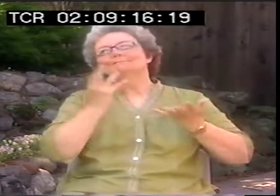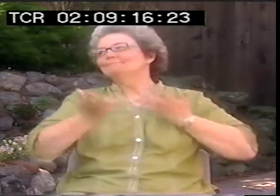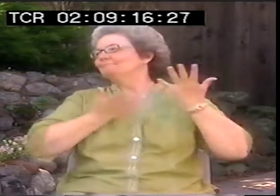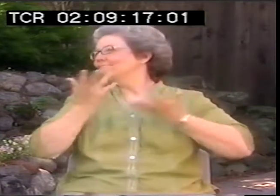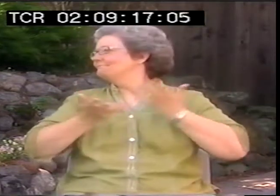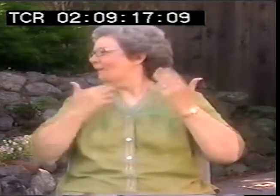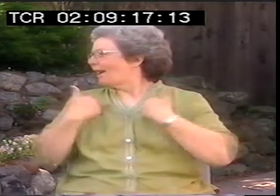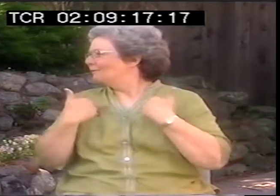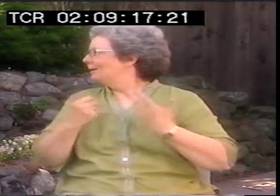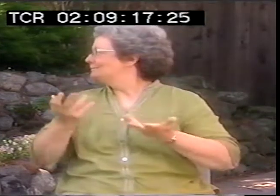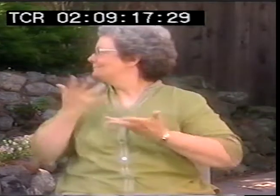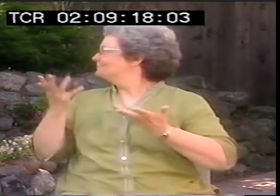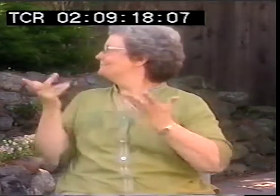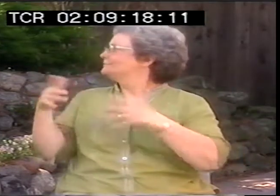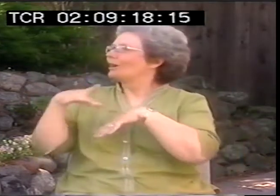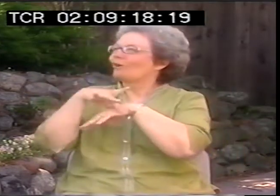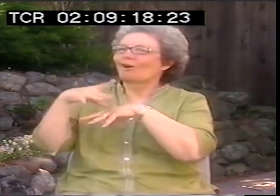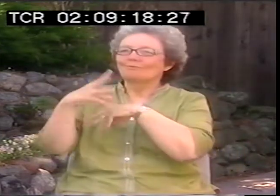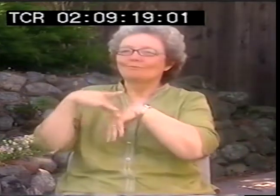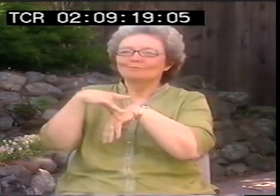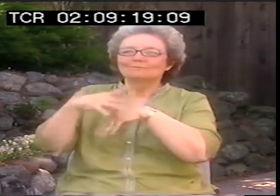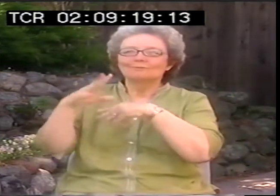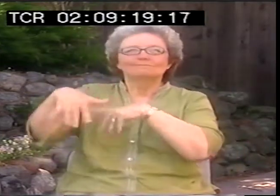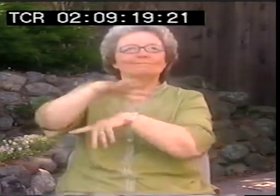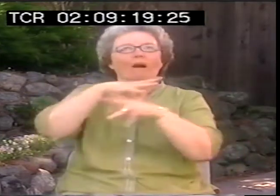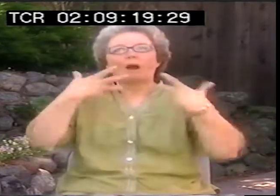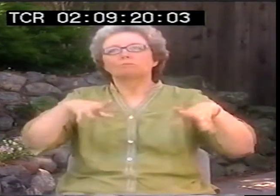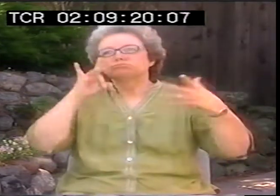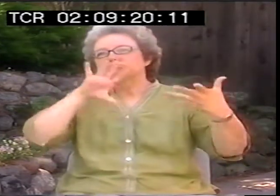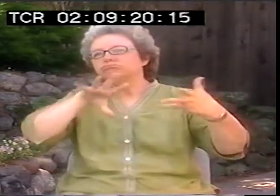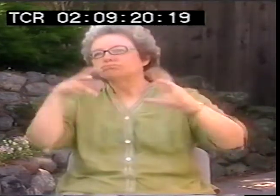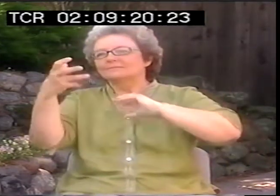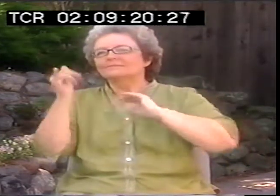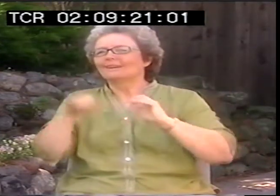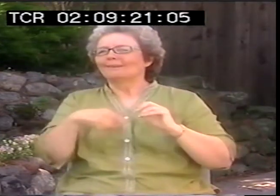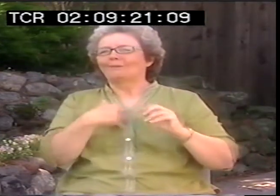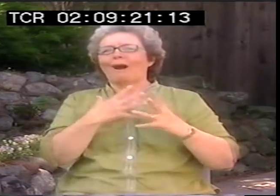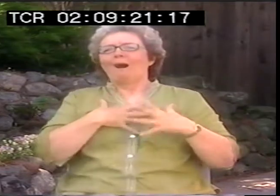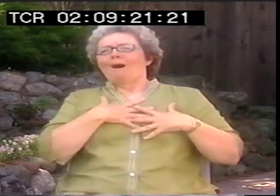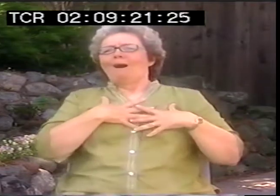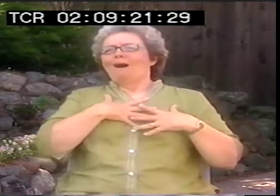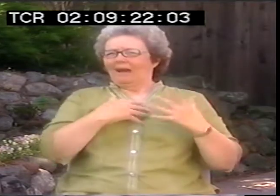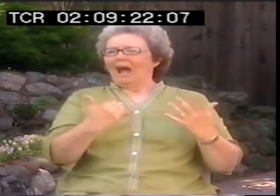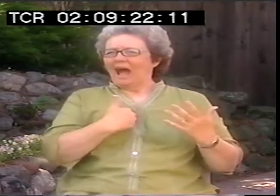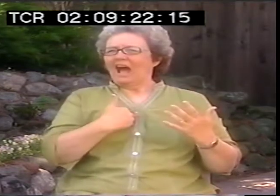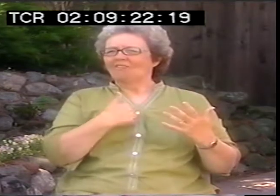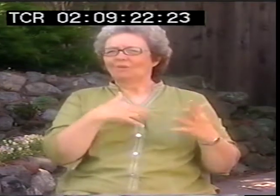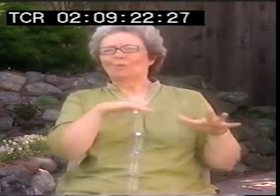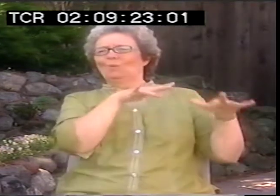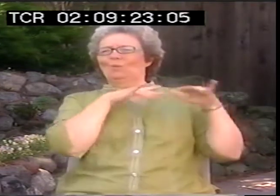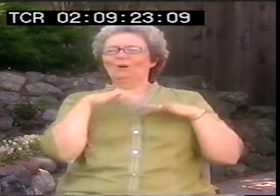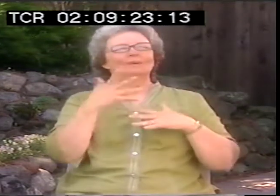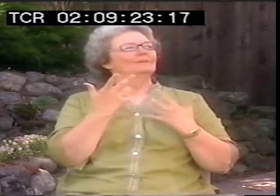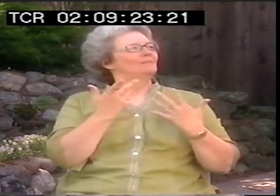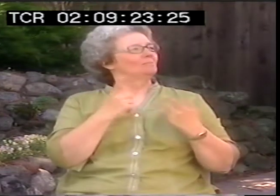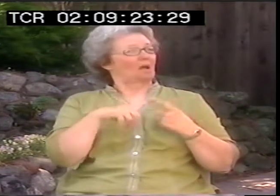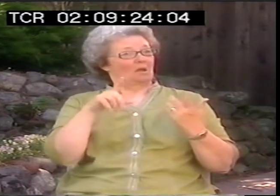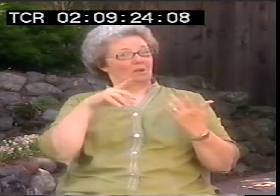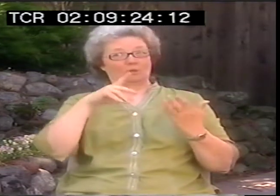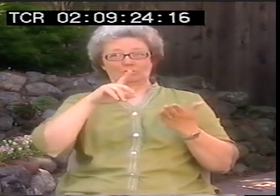about the Earth, you know, the environment, degradation, whatever, animals, whatever. I mean, I have ideas that don't have anything to do with deaf people.